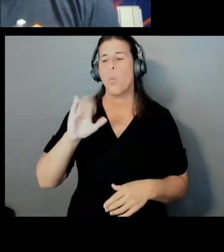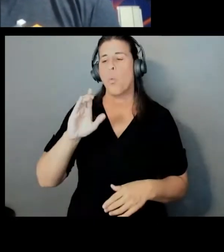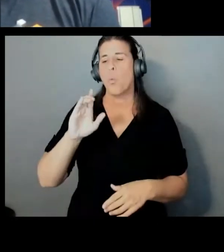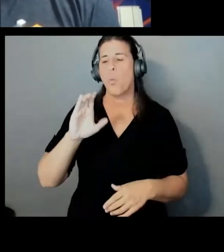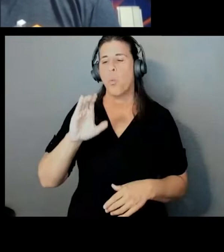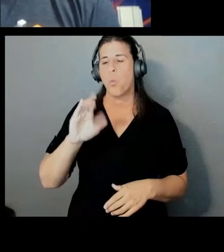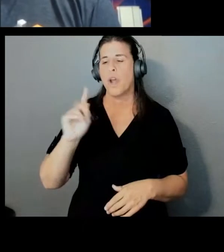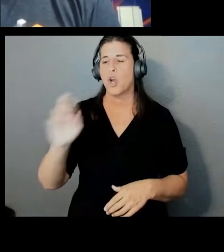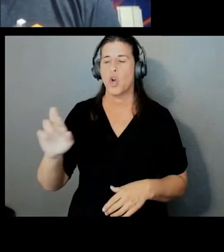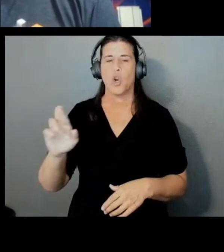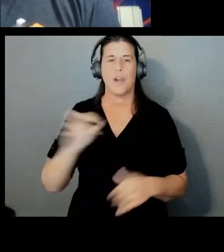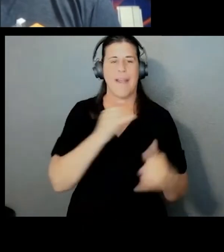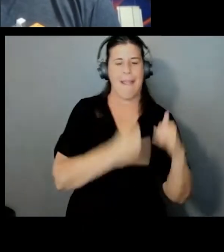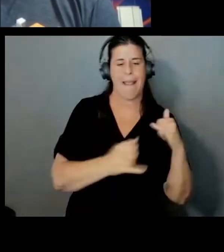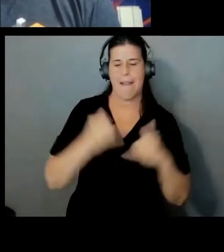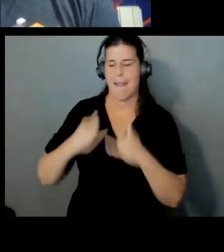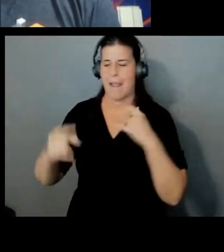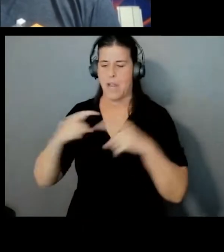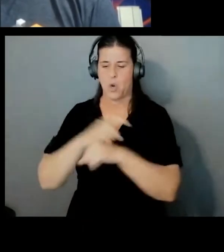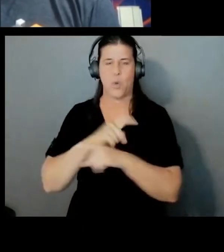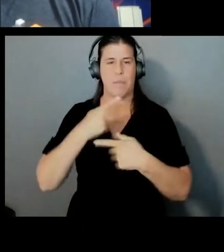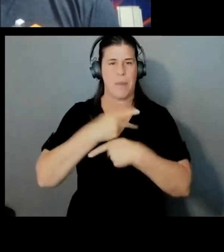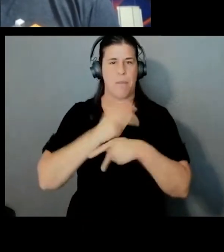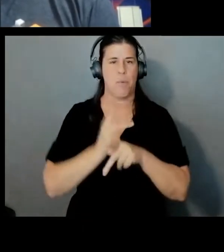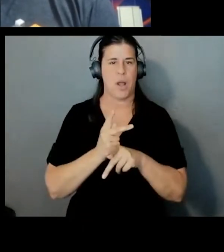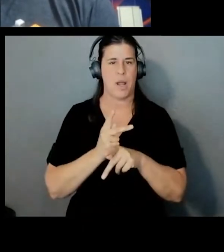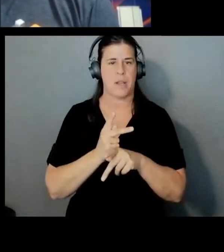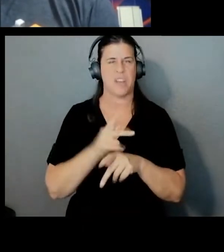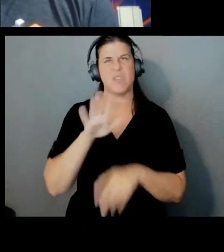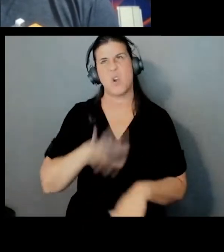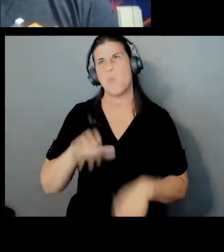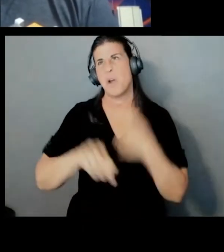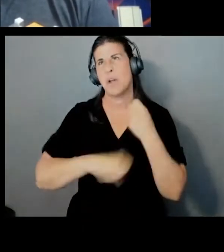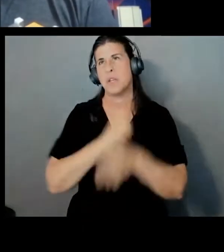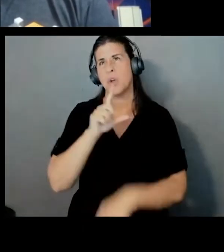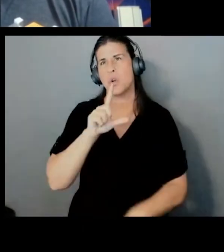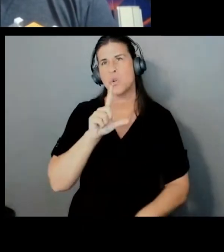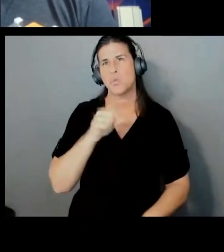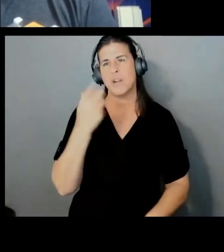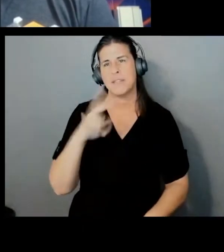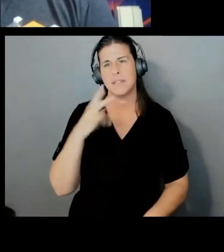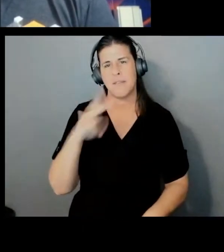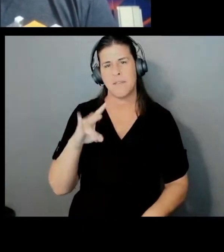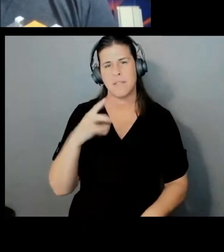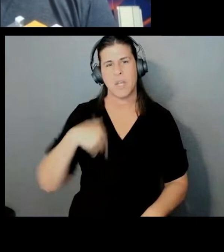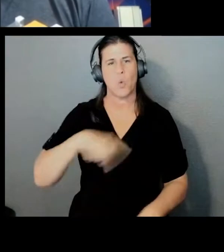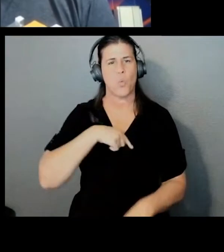and around 2017, we decided we wanted to build something for the enterprise.